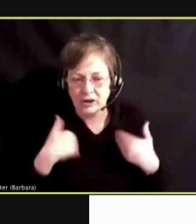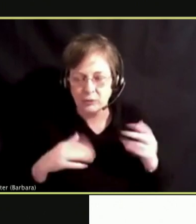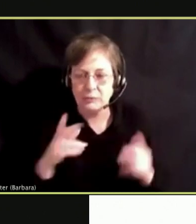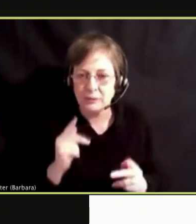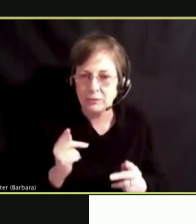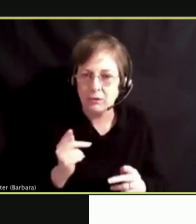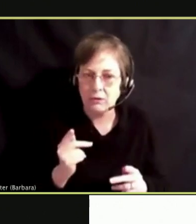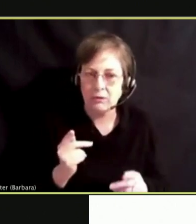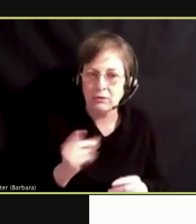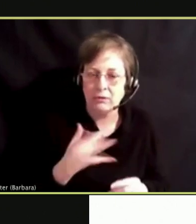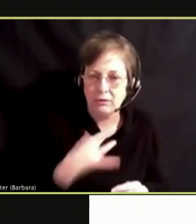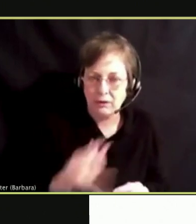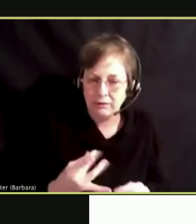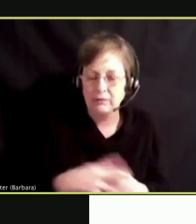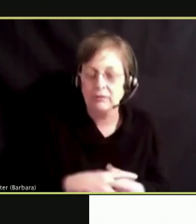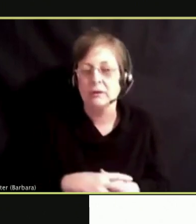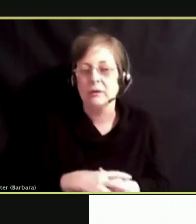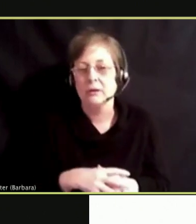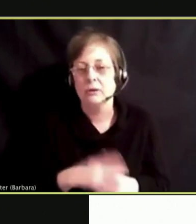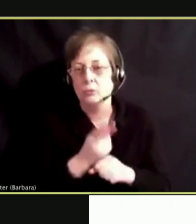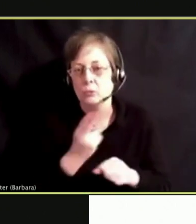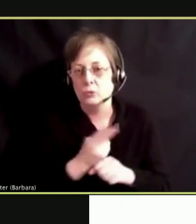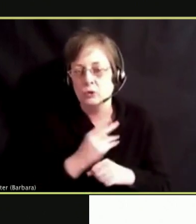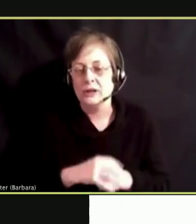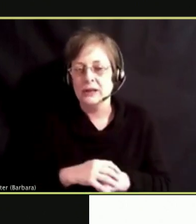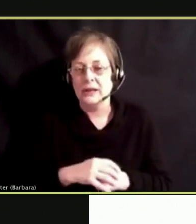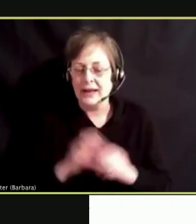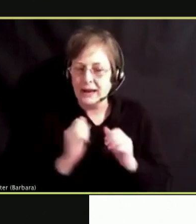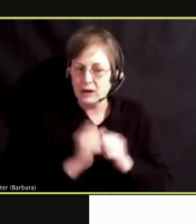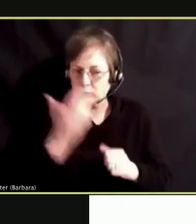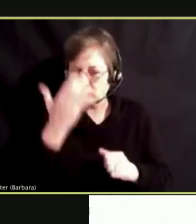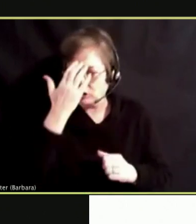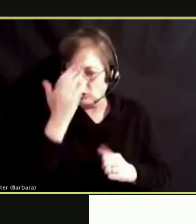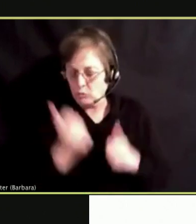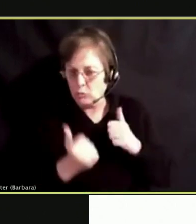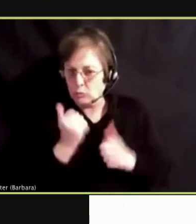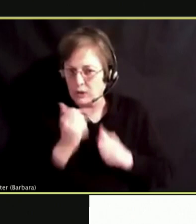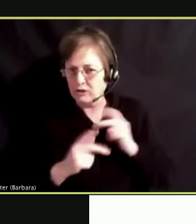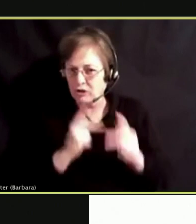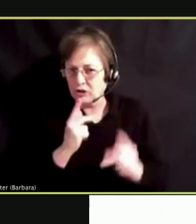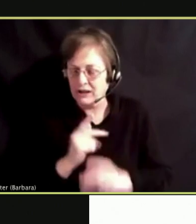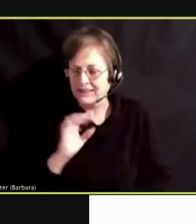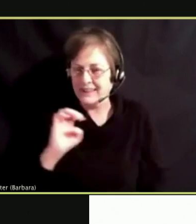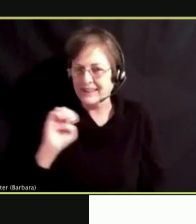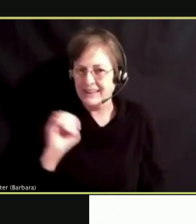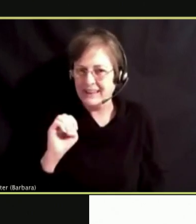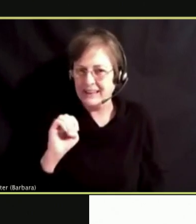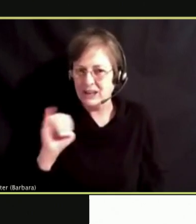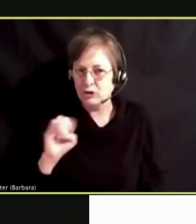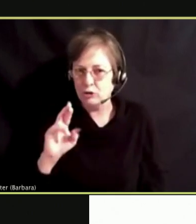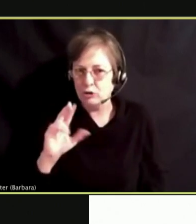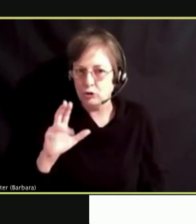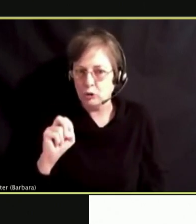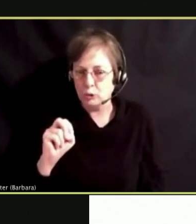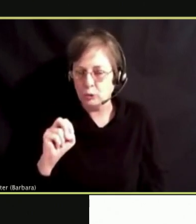SO HOW CAN YOU TELL WHAT KIND OF E JUICE IS IN THEIR VAPING DEVICE.